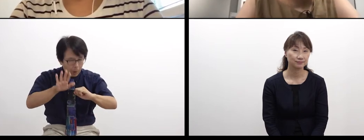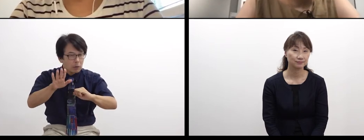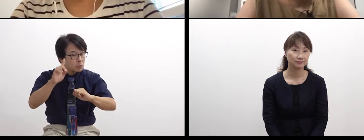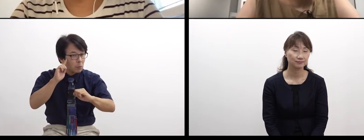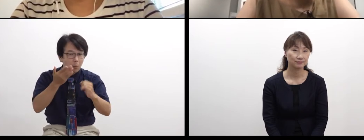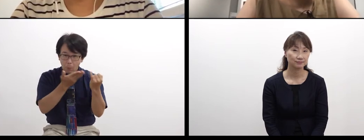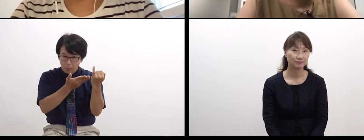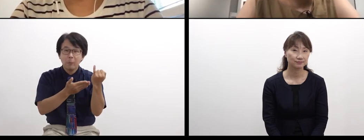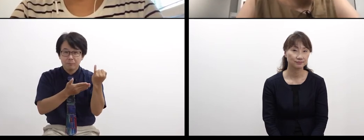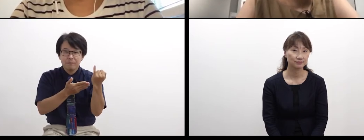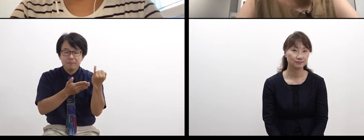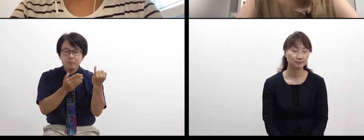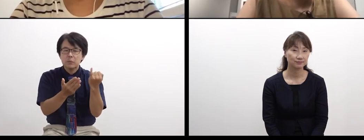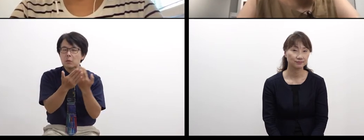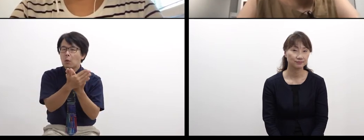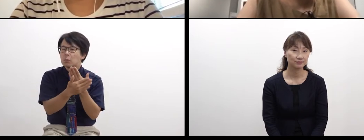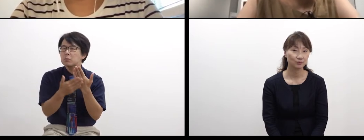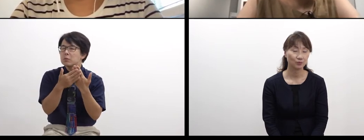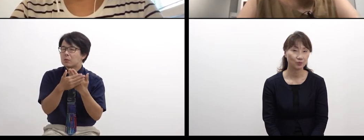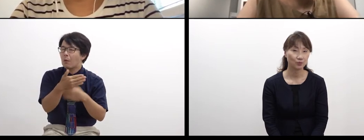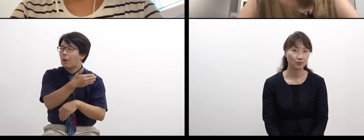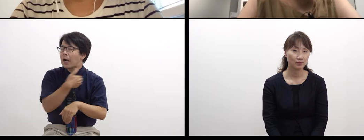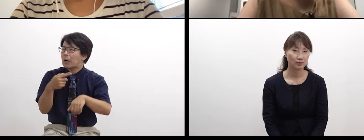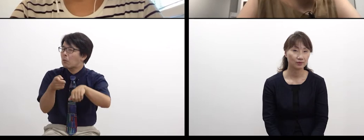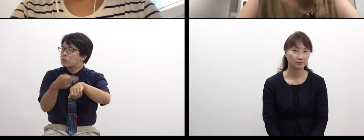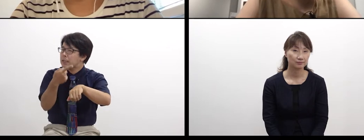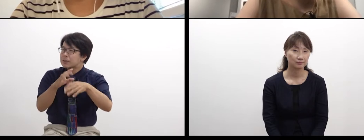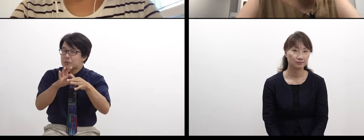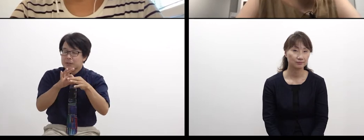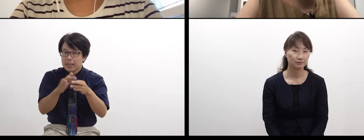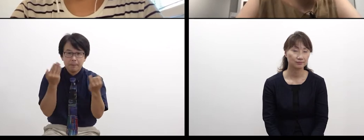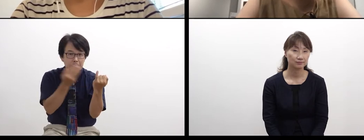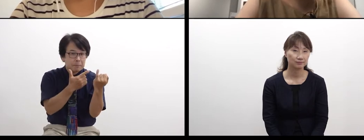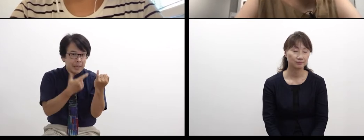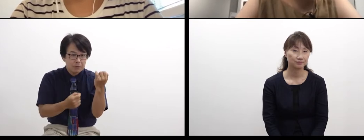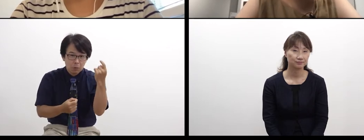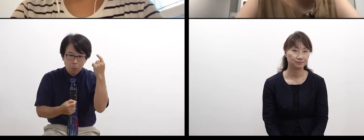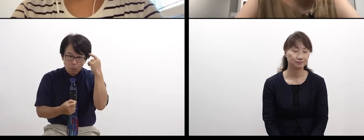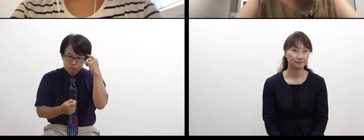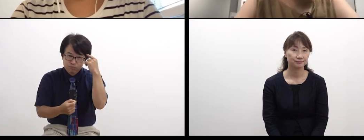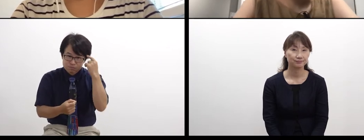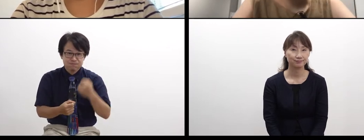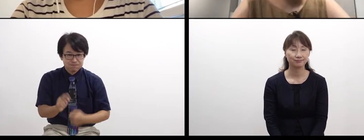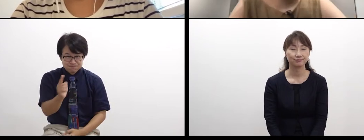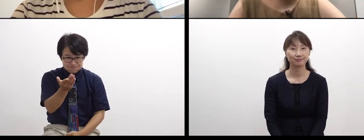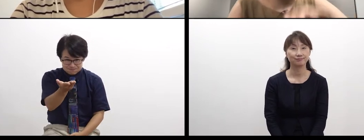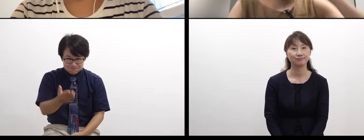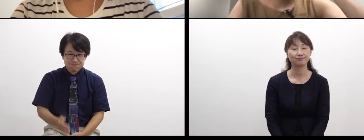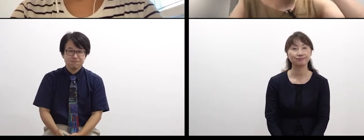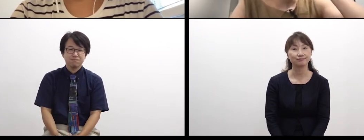about the possibility of that kind of action.